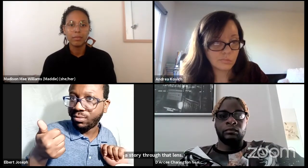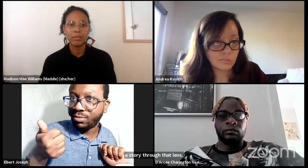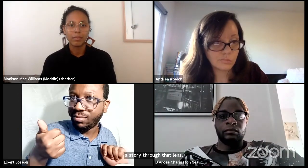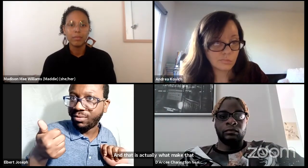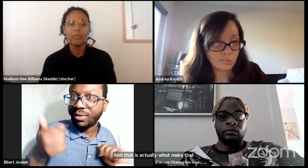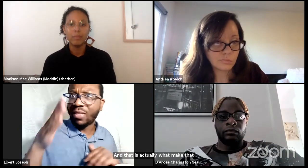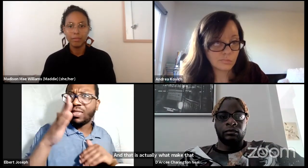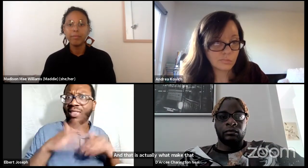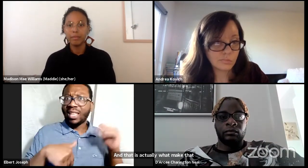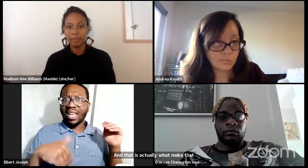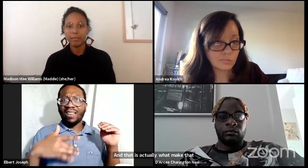it makes them unique.